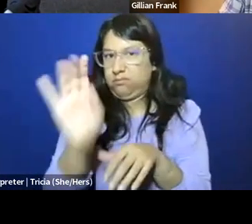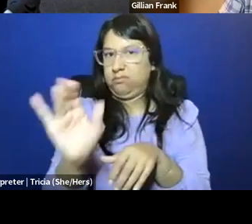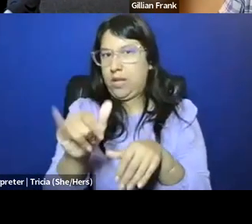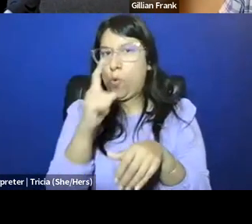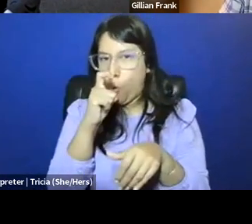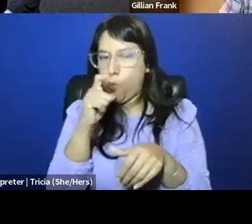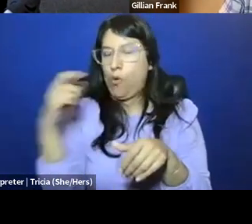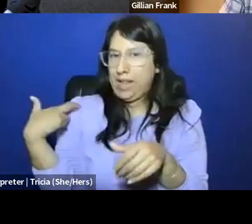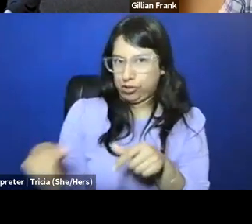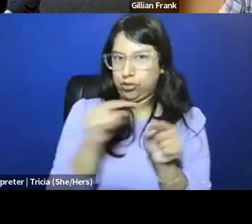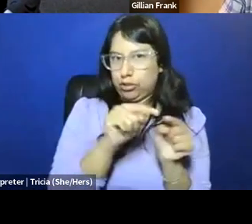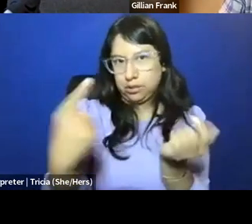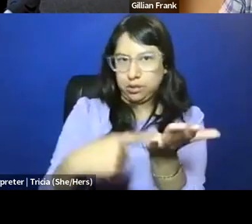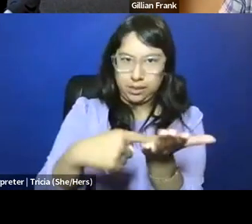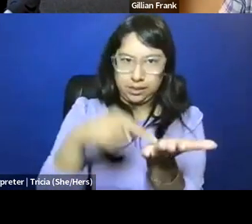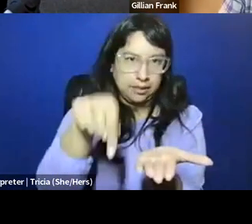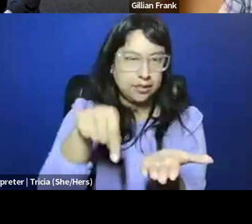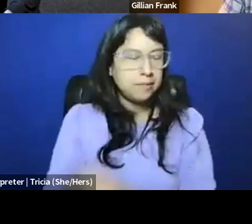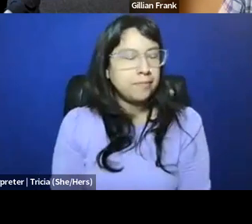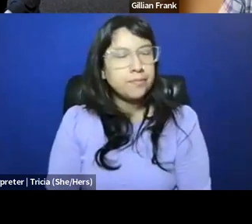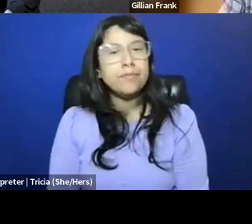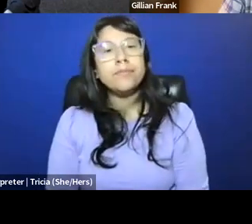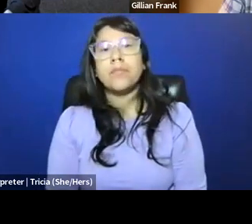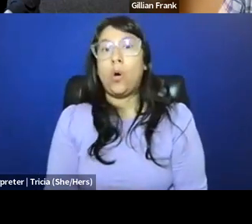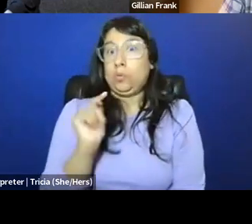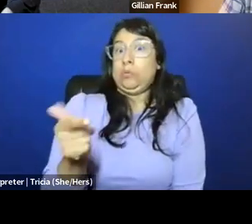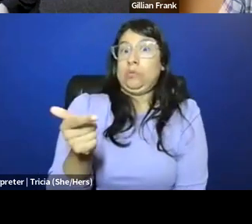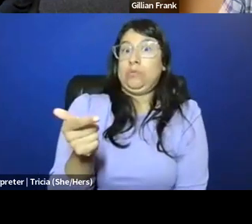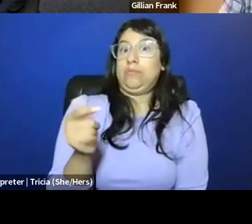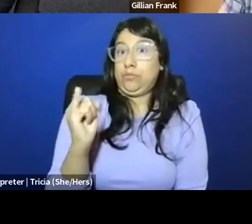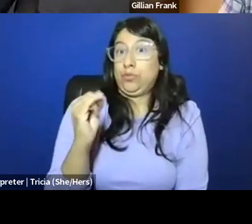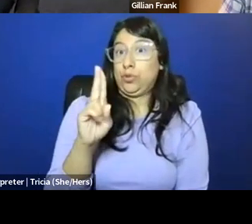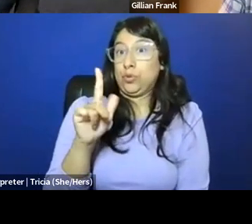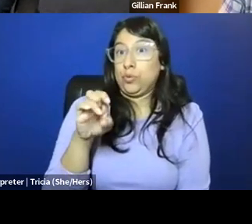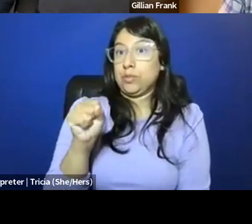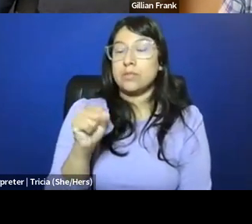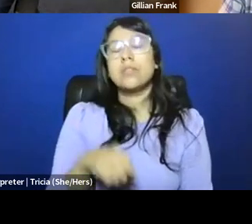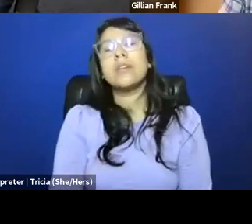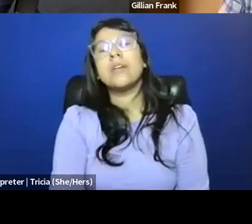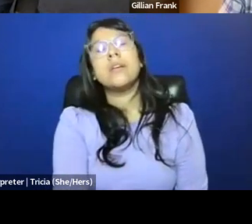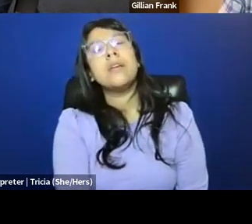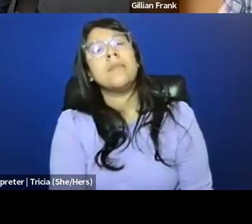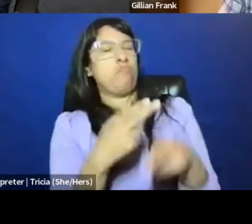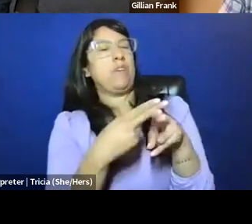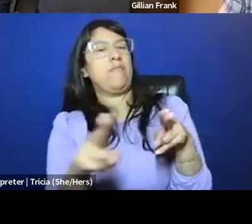Well, oh, sorry Jules, go ahead. Well, just very briefly, this is Jules.